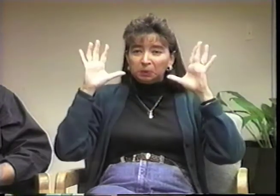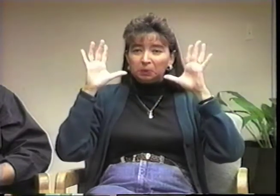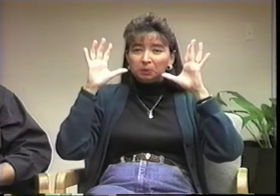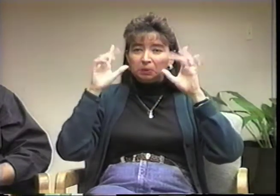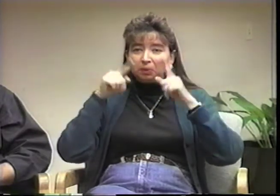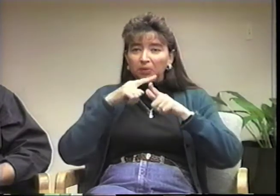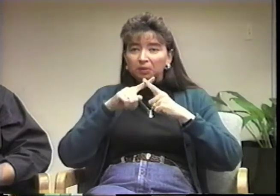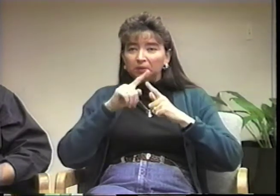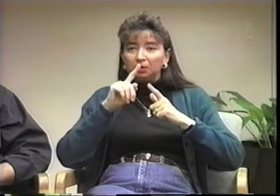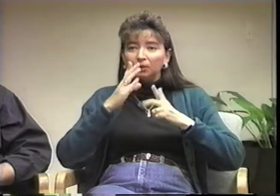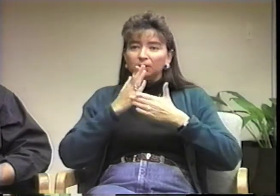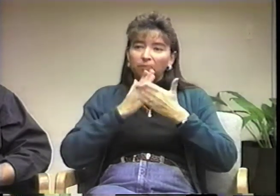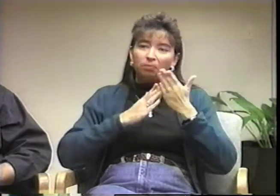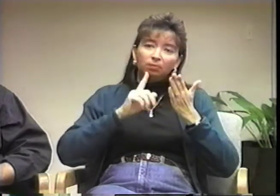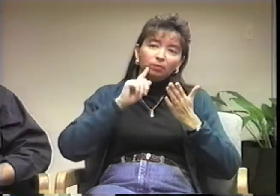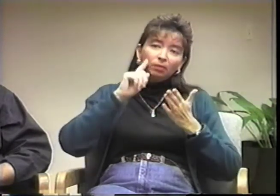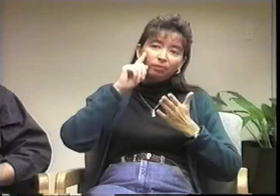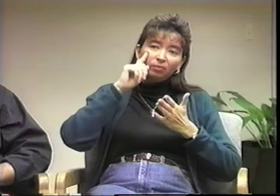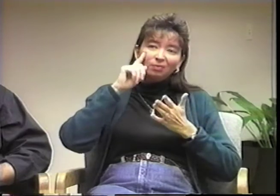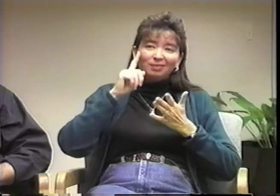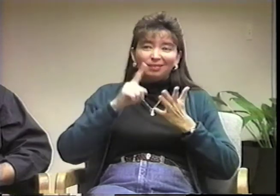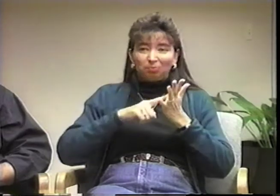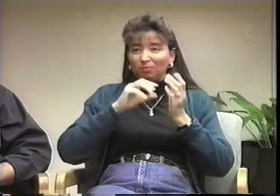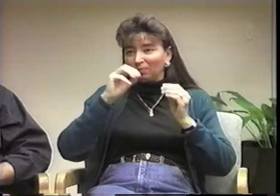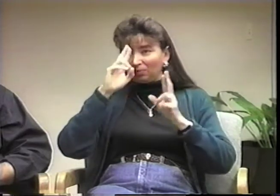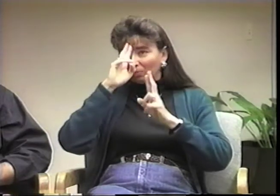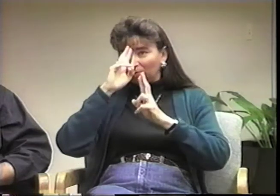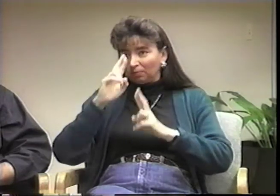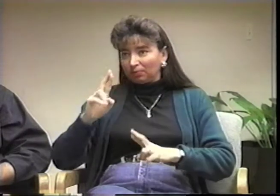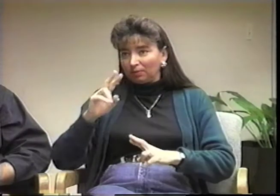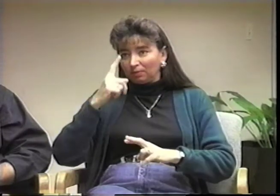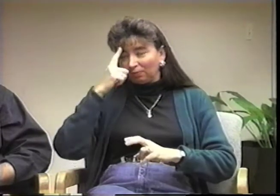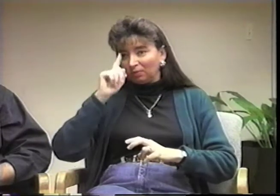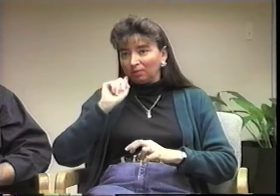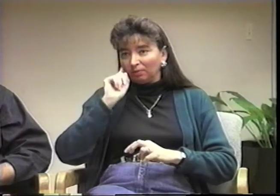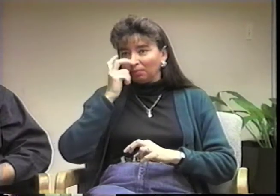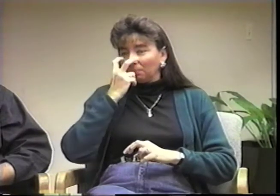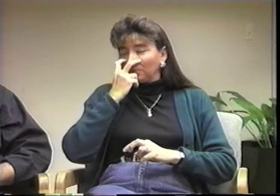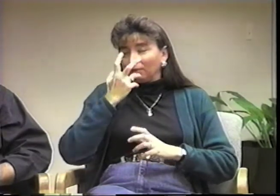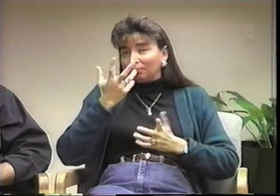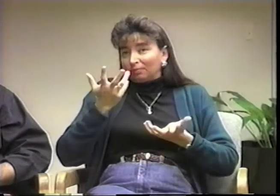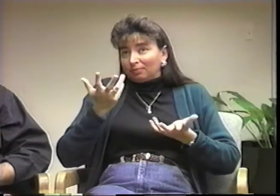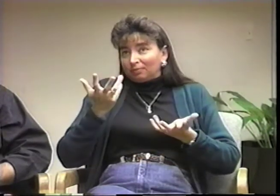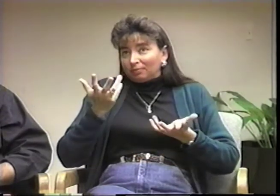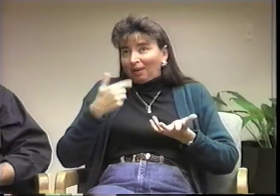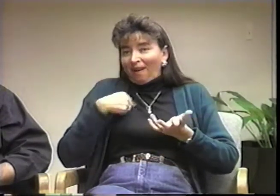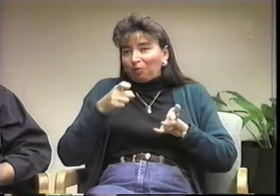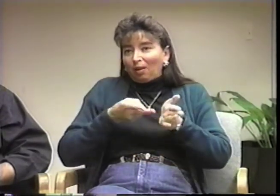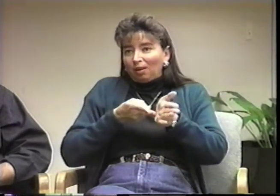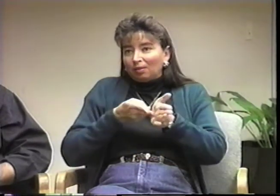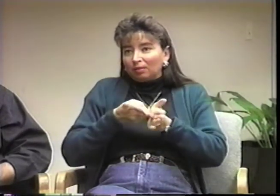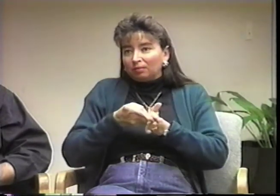while communicating with others and tire faster. And, to be honest, some Deaf people are disrespectful towards DeafBlind people.